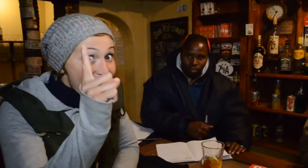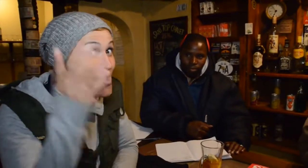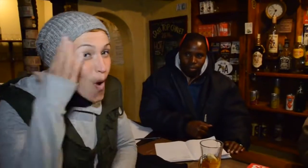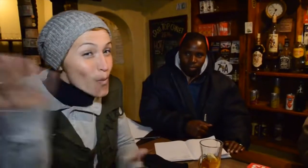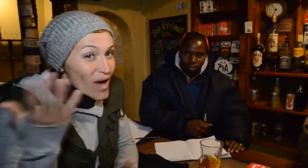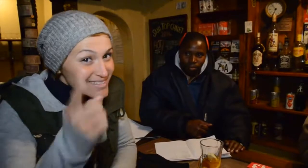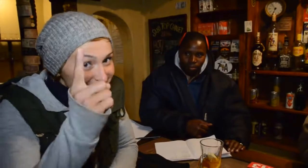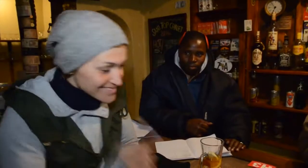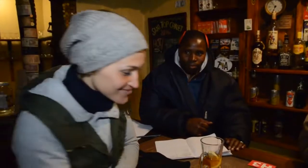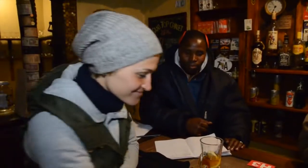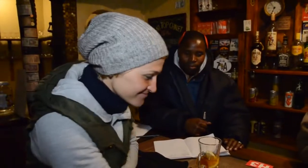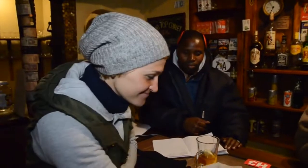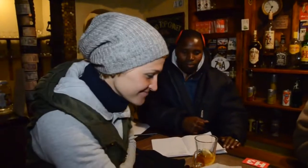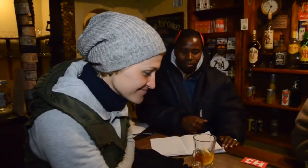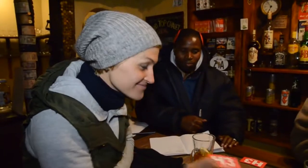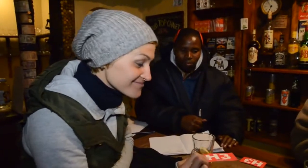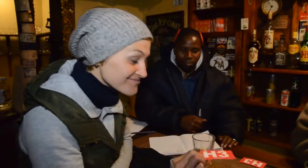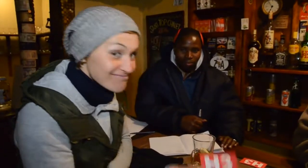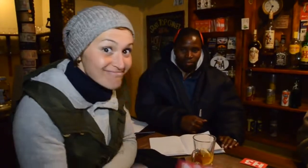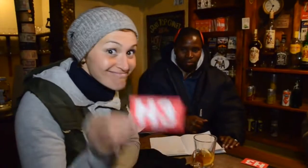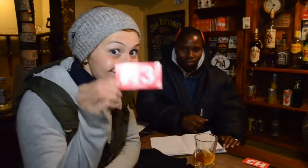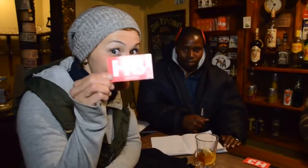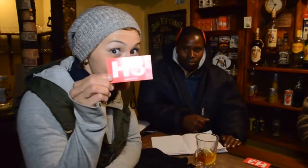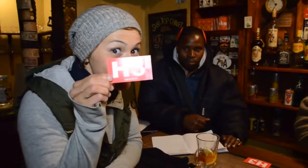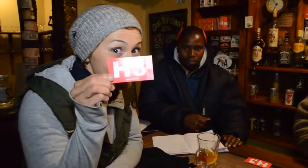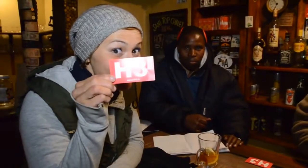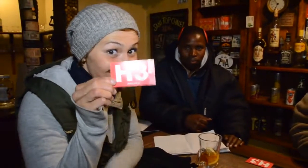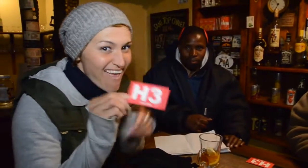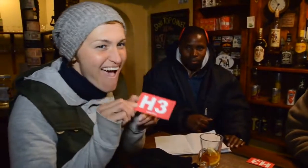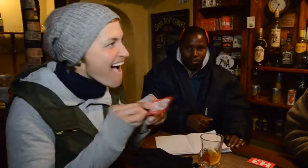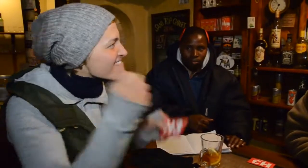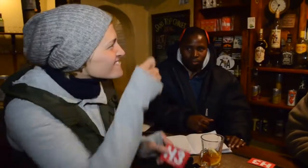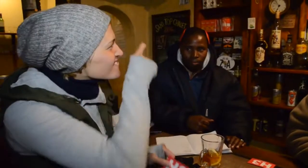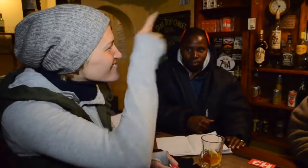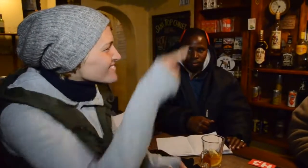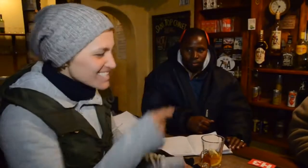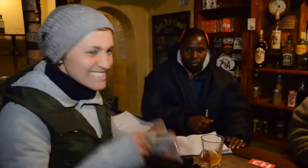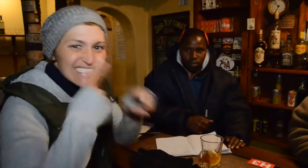Oh, know what? See this sticker?